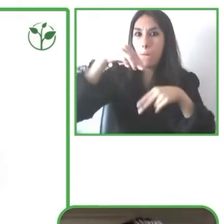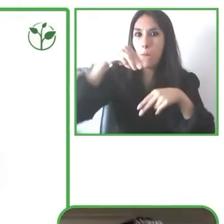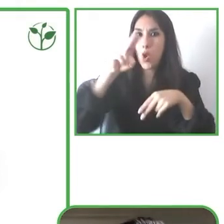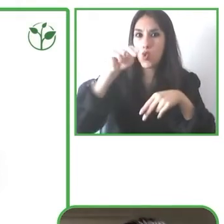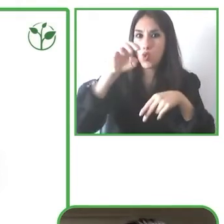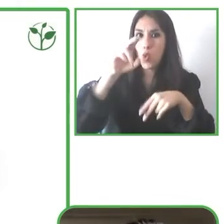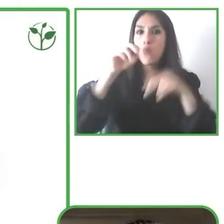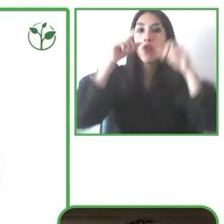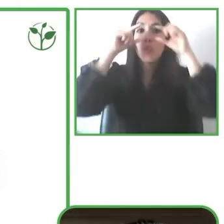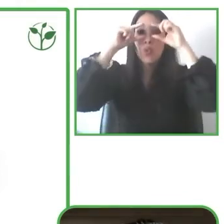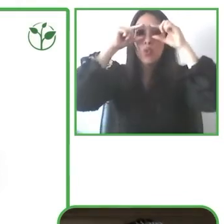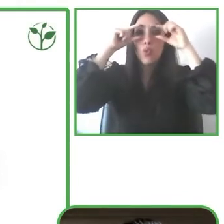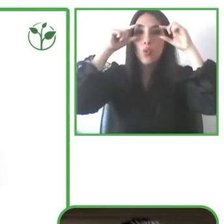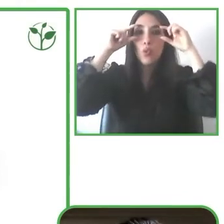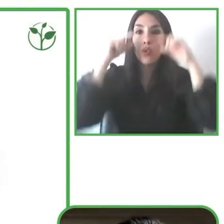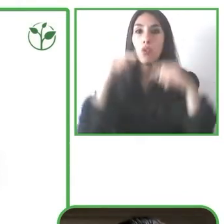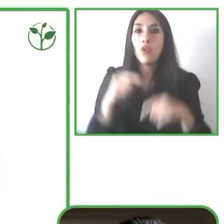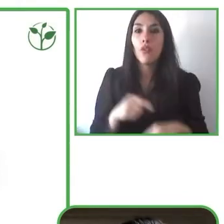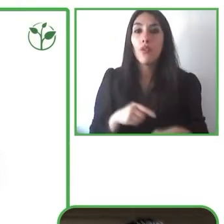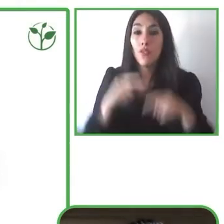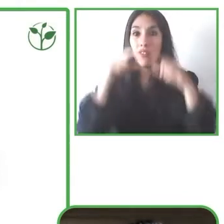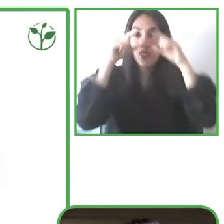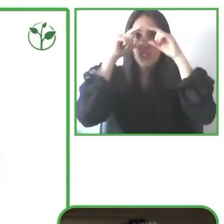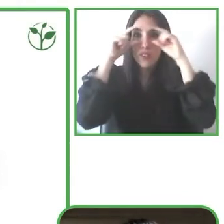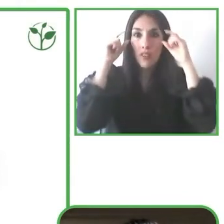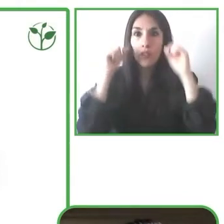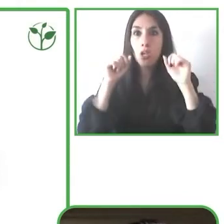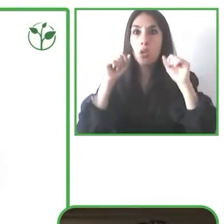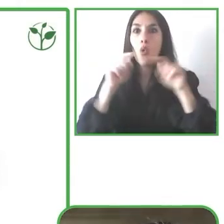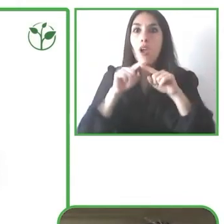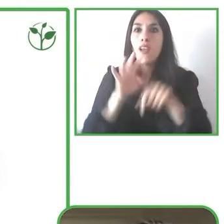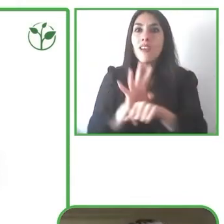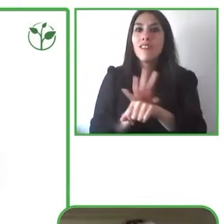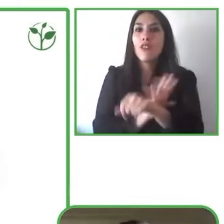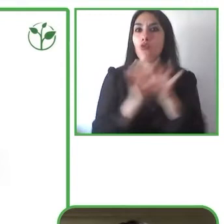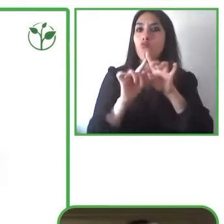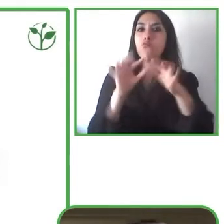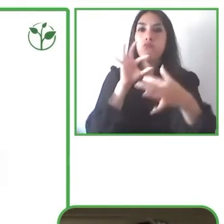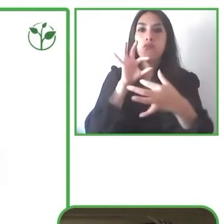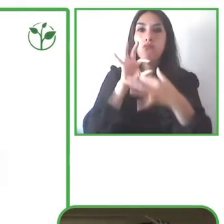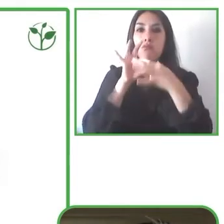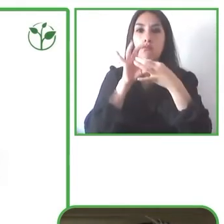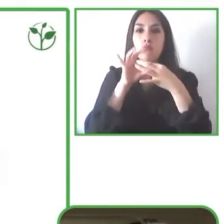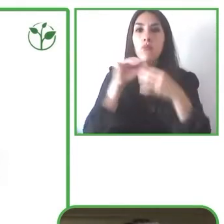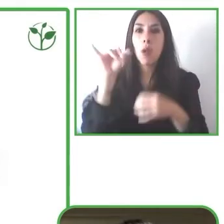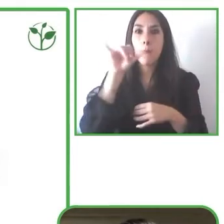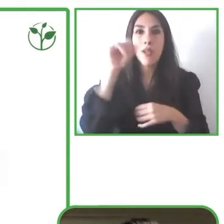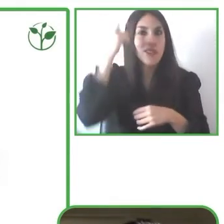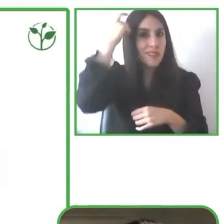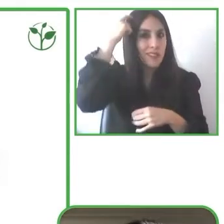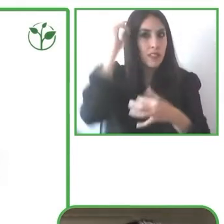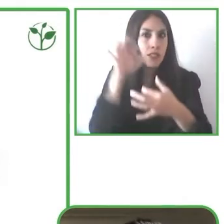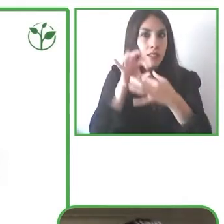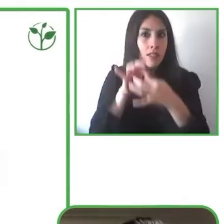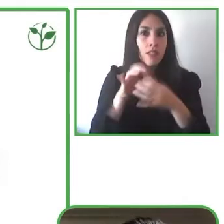same movement as you would use with your chin control over the buttons where you push against the button and your head is moving so we use the same